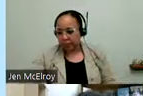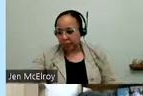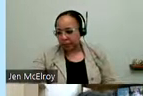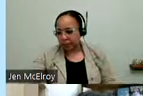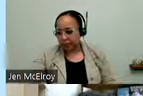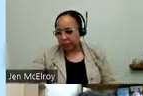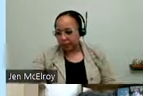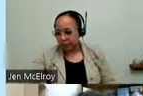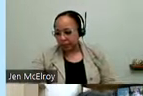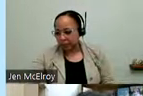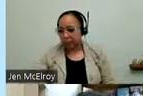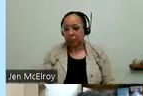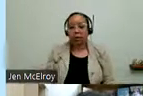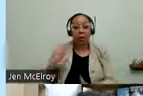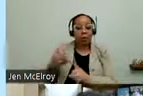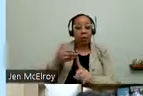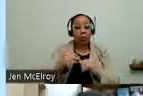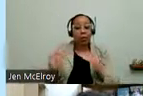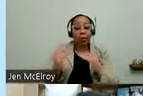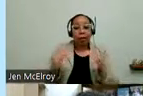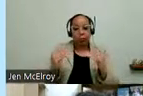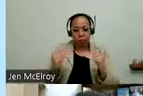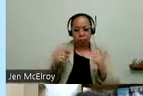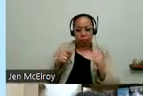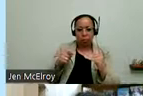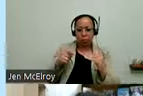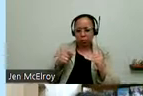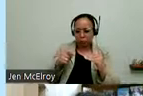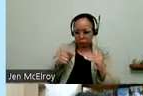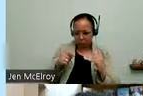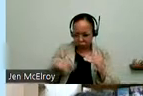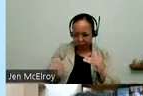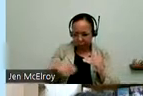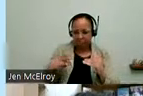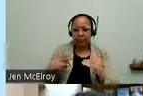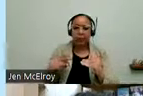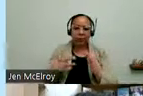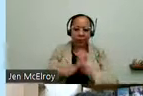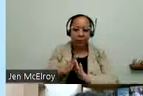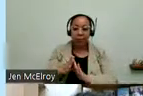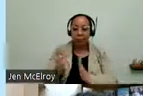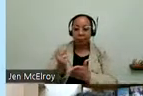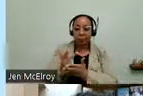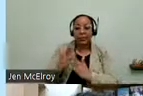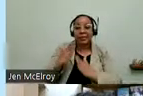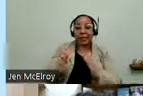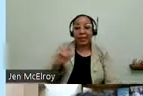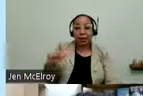a big focus on equitable transit development. Which was passed by city